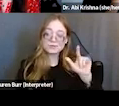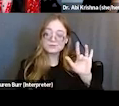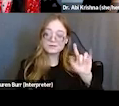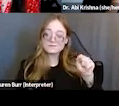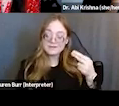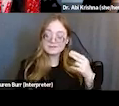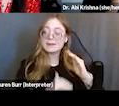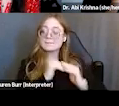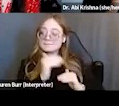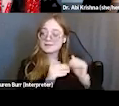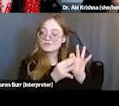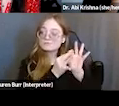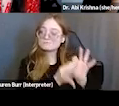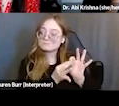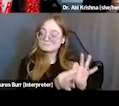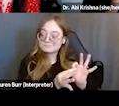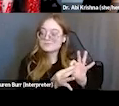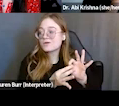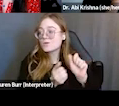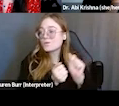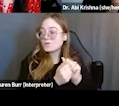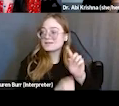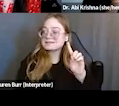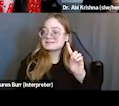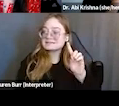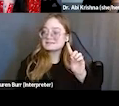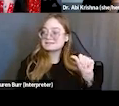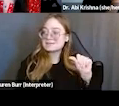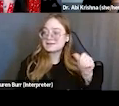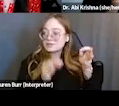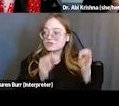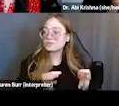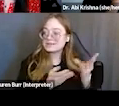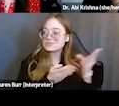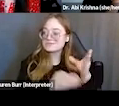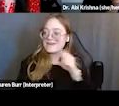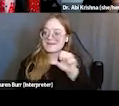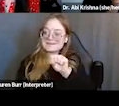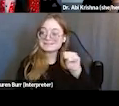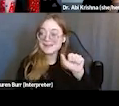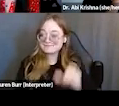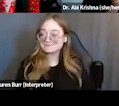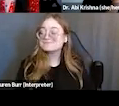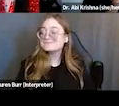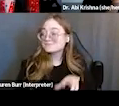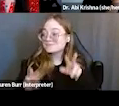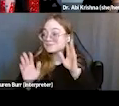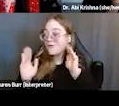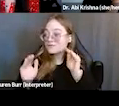with the Social Security Administration and Disability Determination Services. So hope to see you then and in the meantime, take good care.